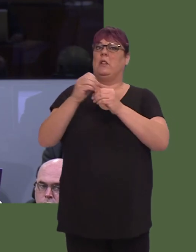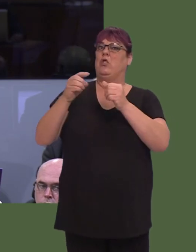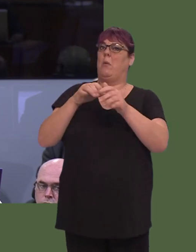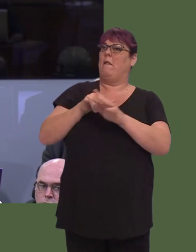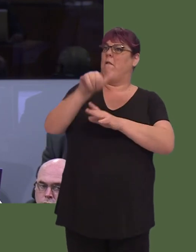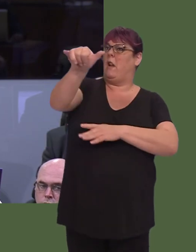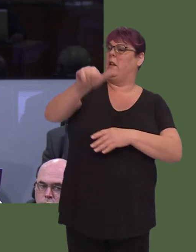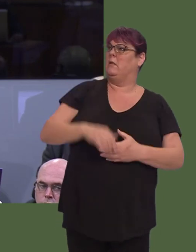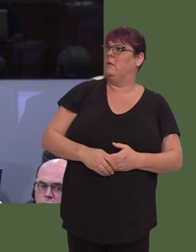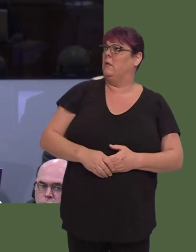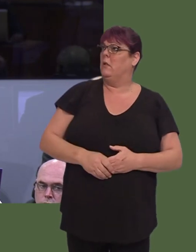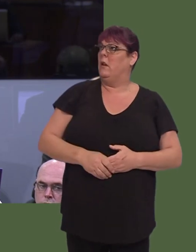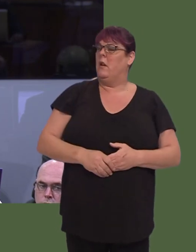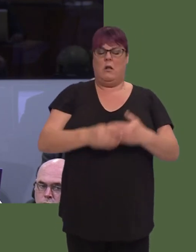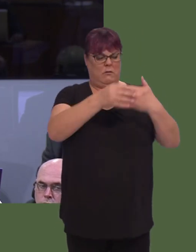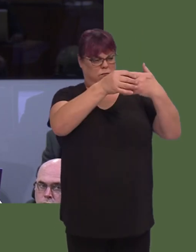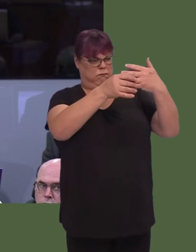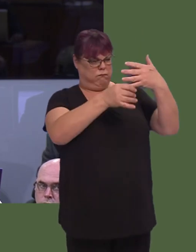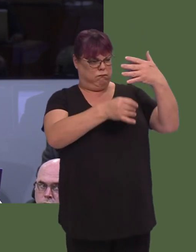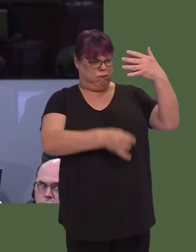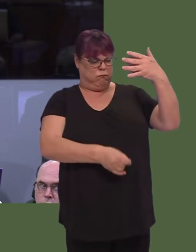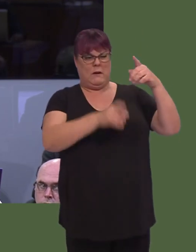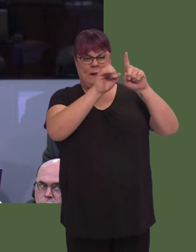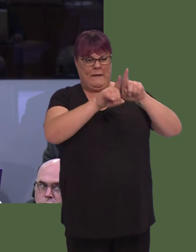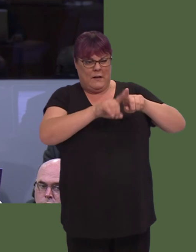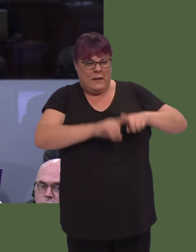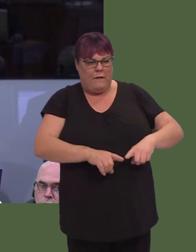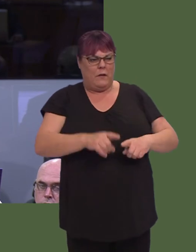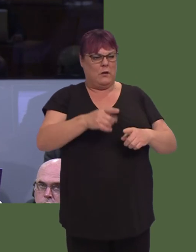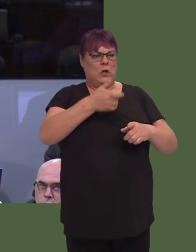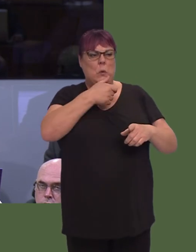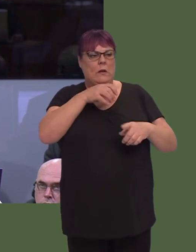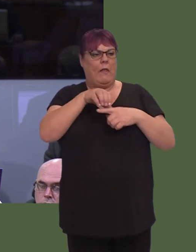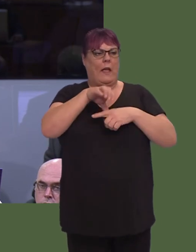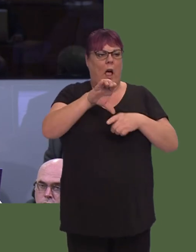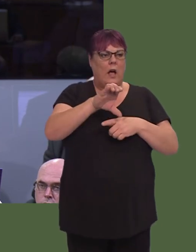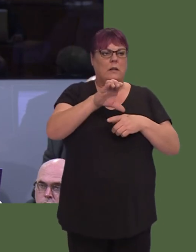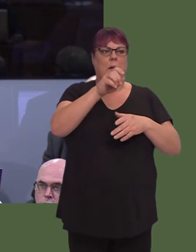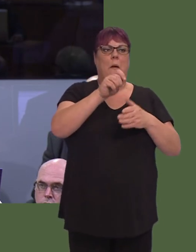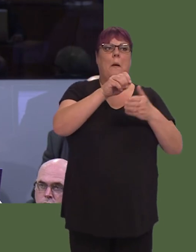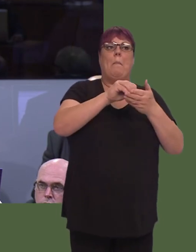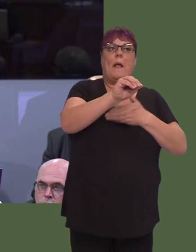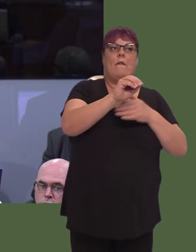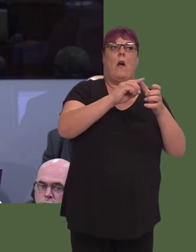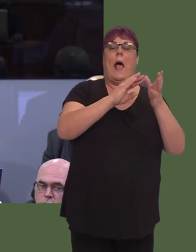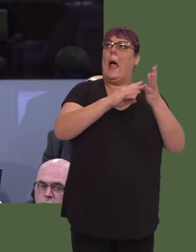There are also countless instances of these cards paying for Amazon Prime or iTunes subscriptions